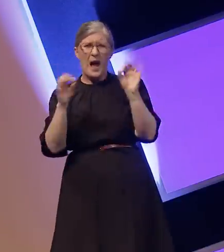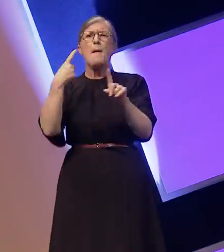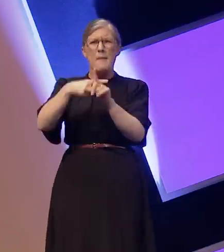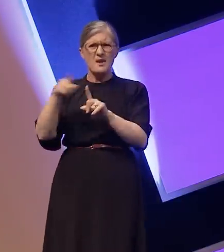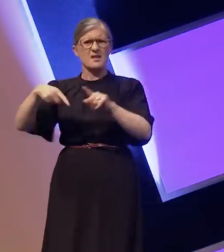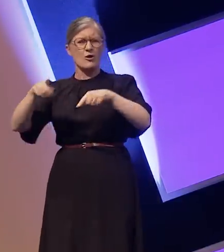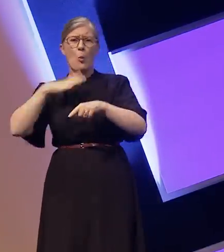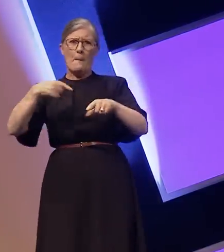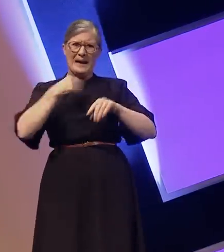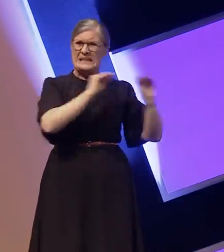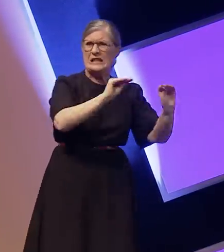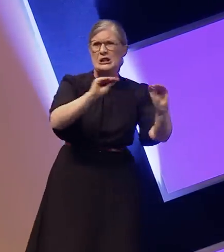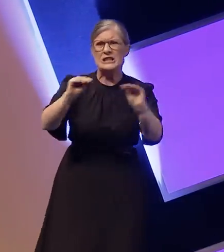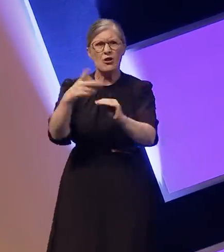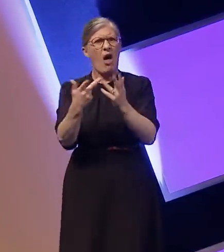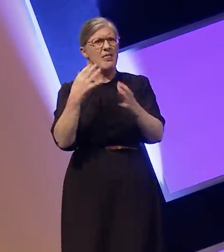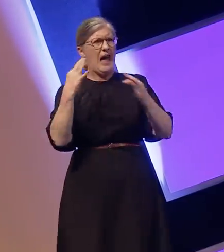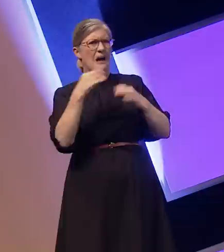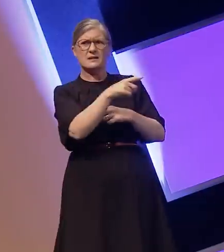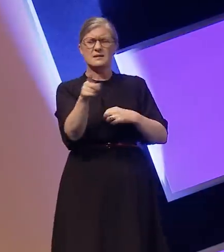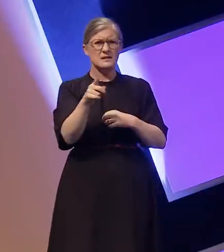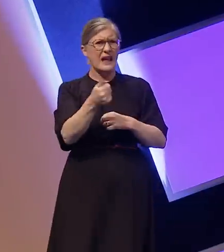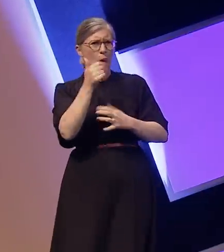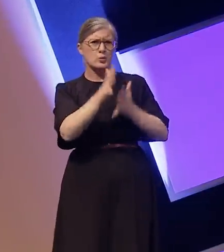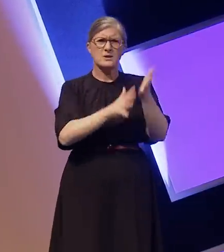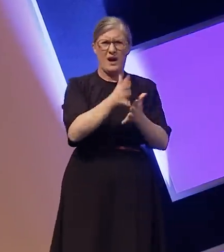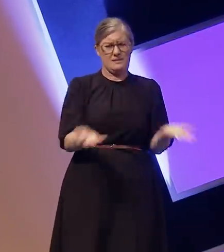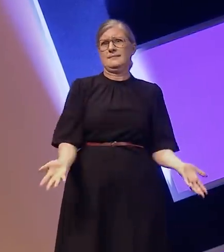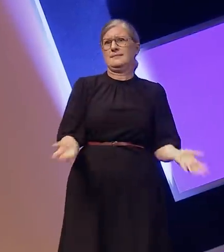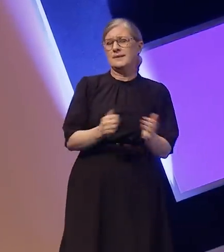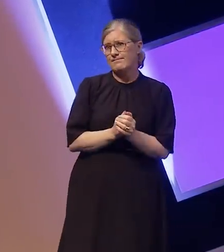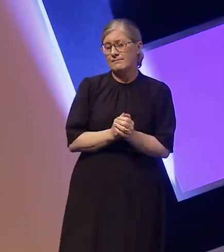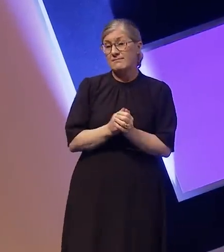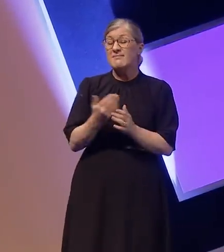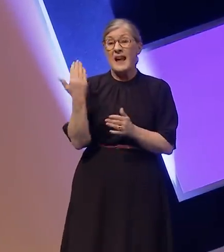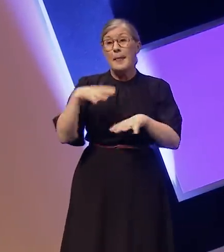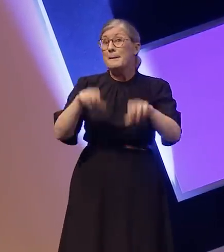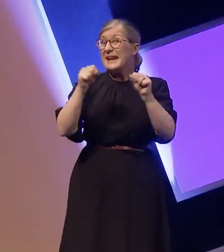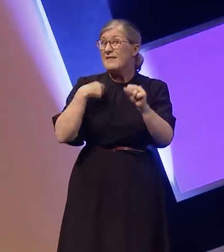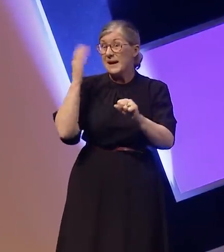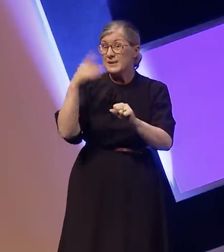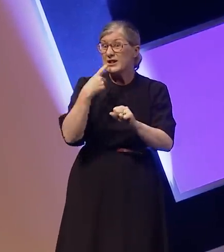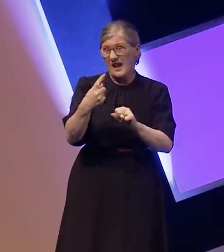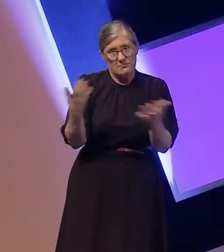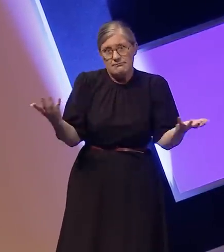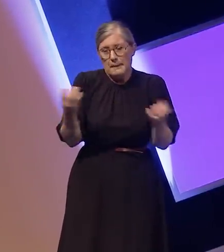As I said at the start of this speech, BSL is rich and expressive it's just like any language it